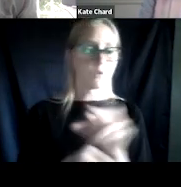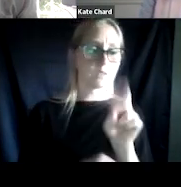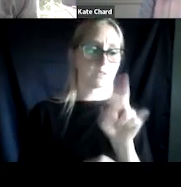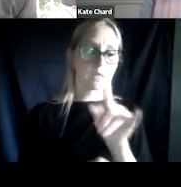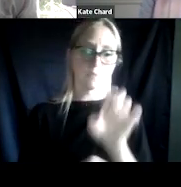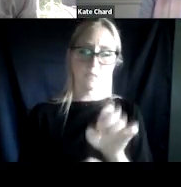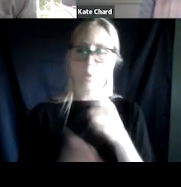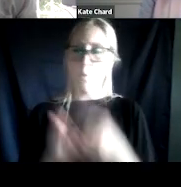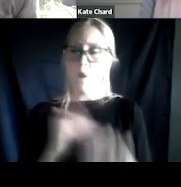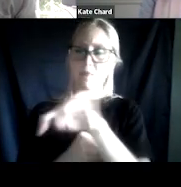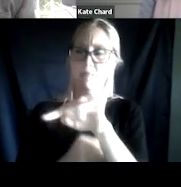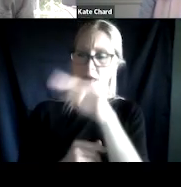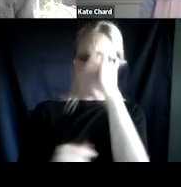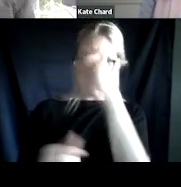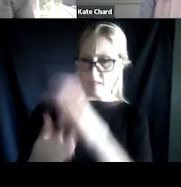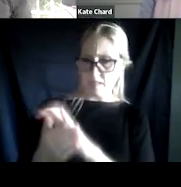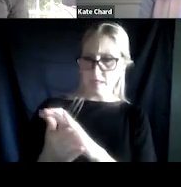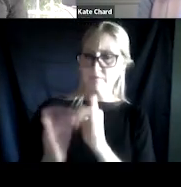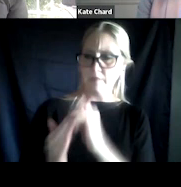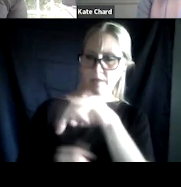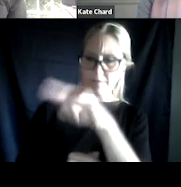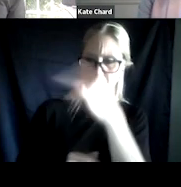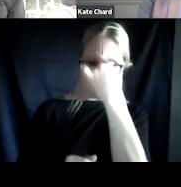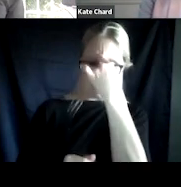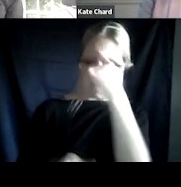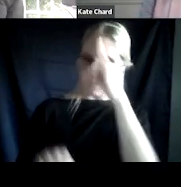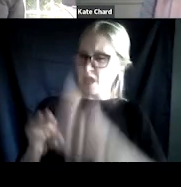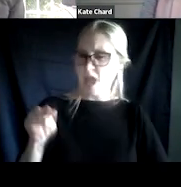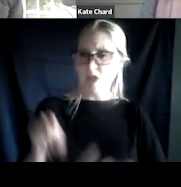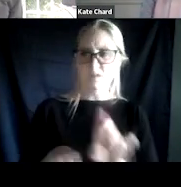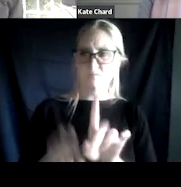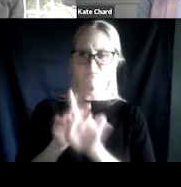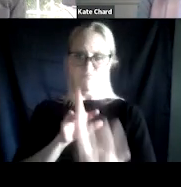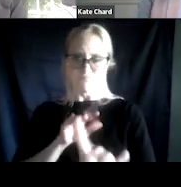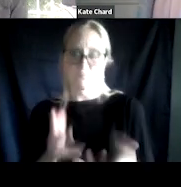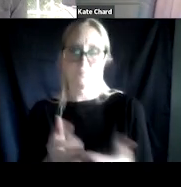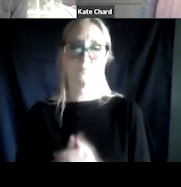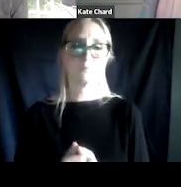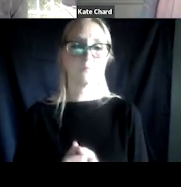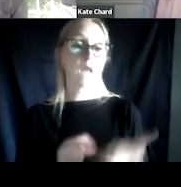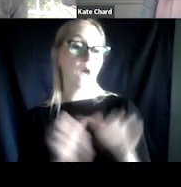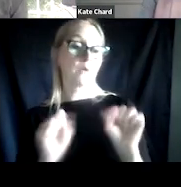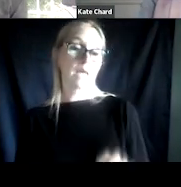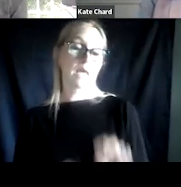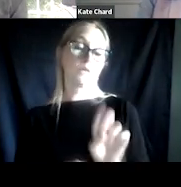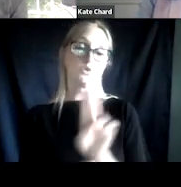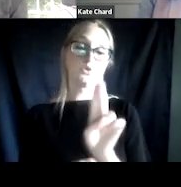that make them think there's no other way out? So here's where we use things like Socratic questioning, just questions that don't have answers to them